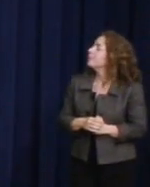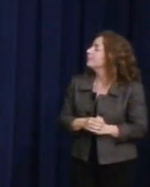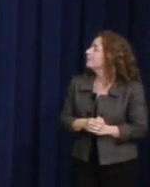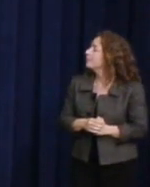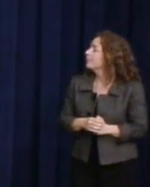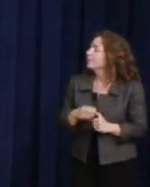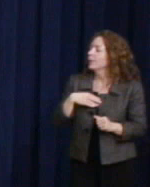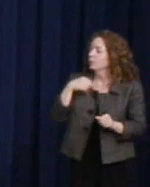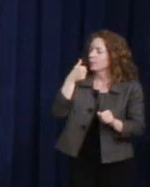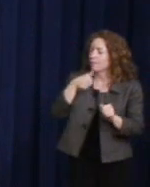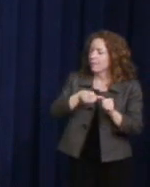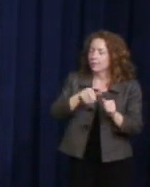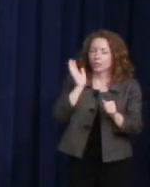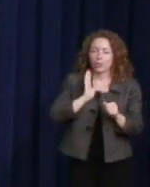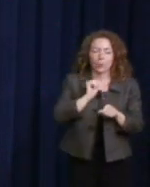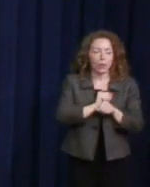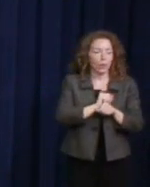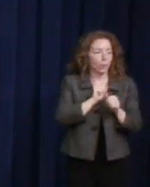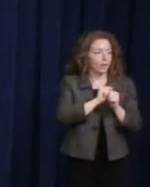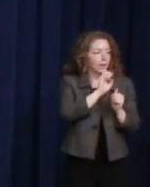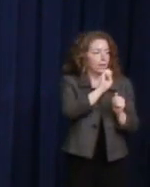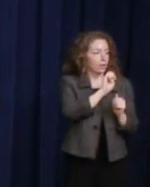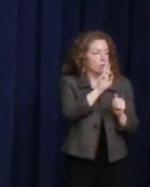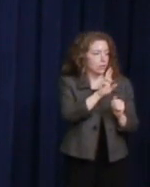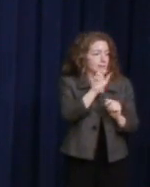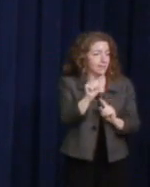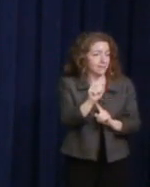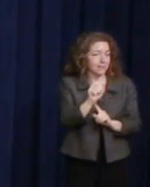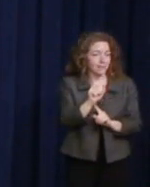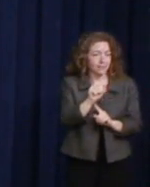on the ERA and work, that I mentioned before,